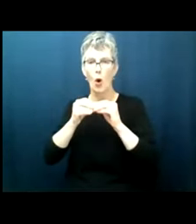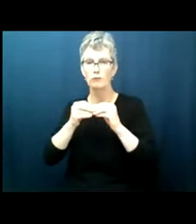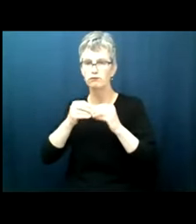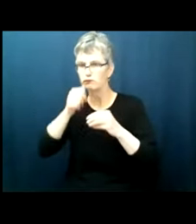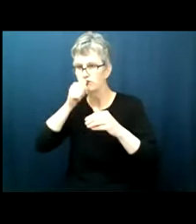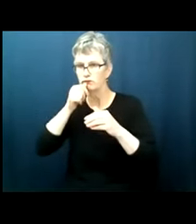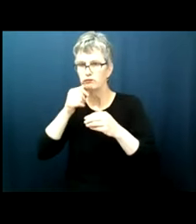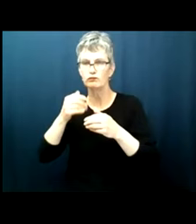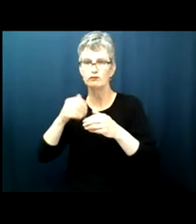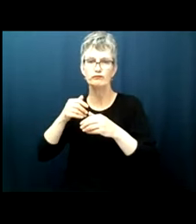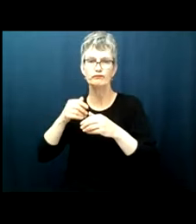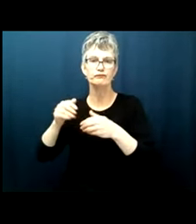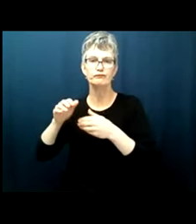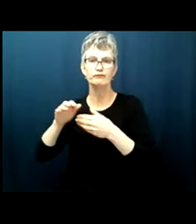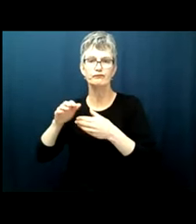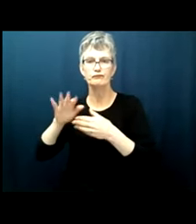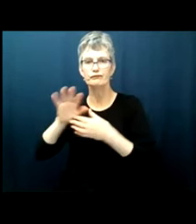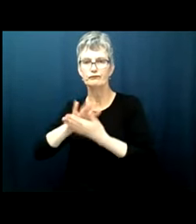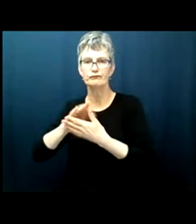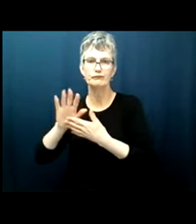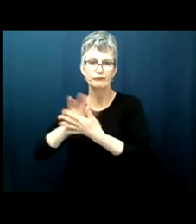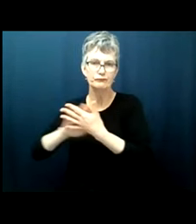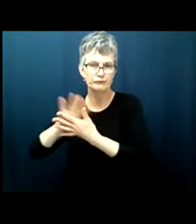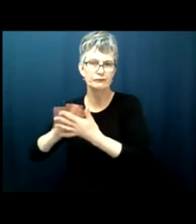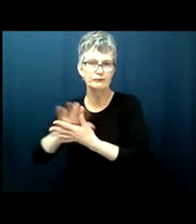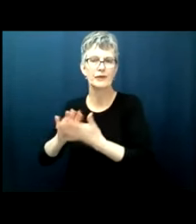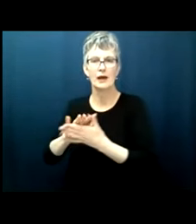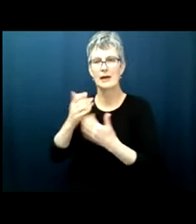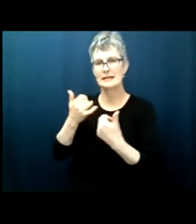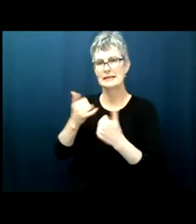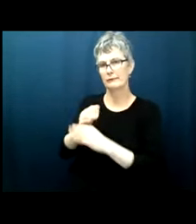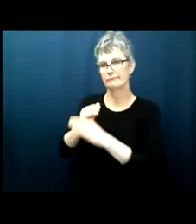motivations good intentions and they have often done that especially in the past several years